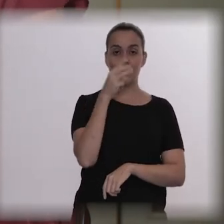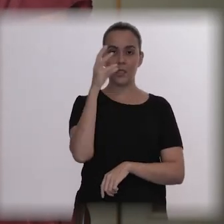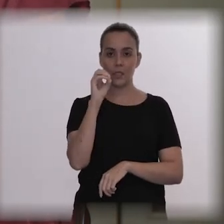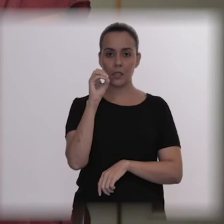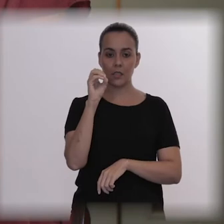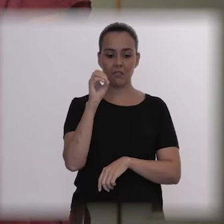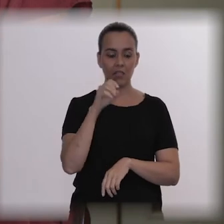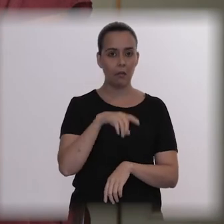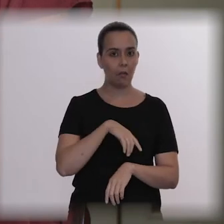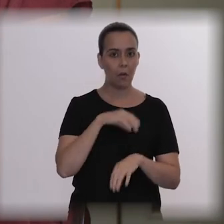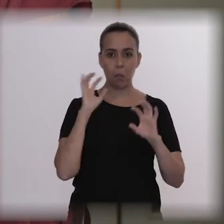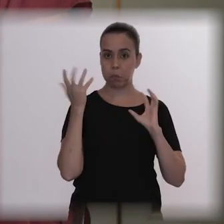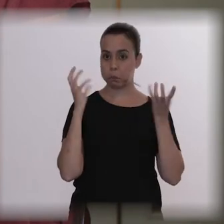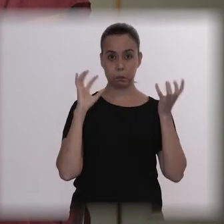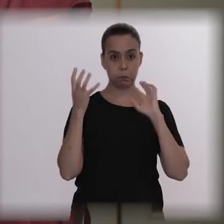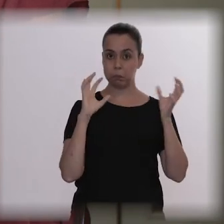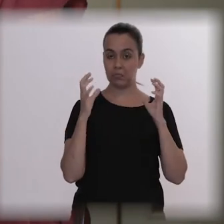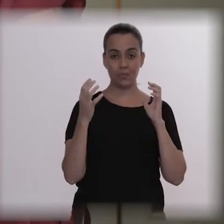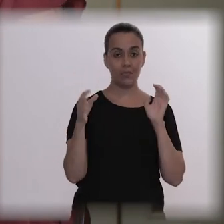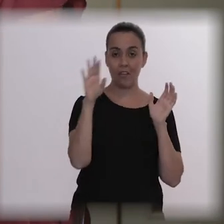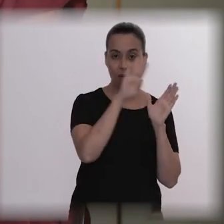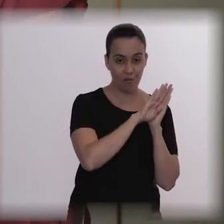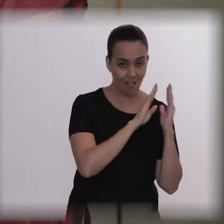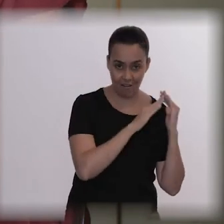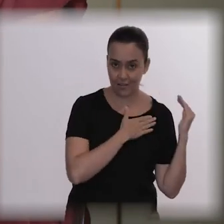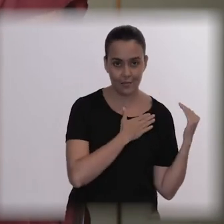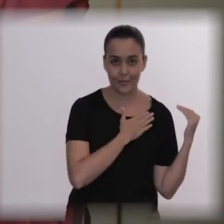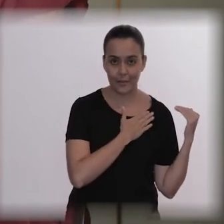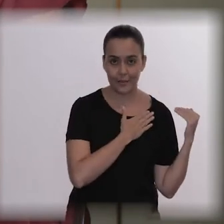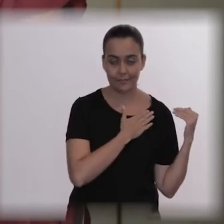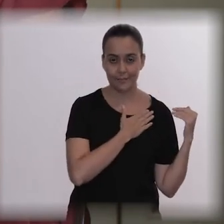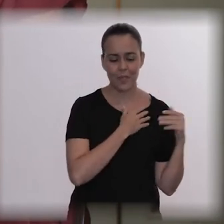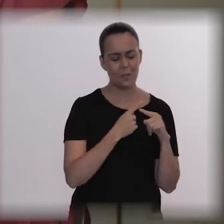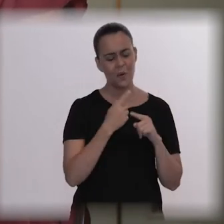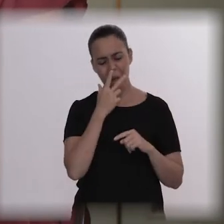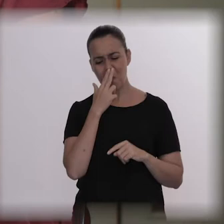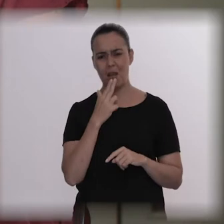The ambulance never came. Because I think there is a prejudice and a feeling